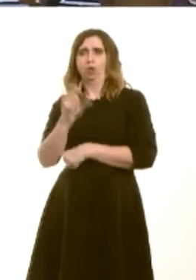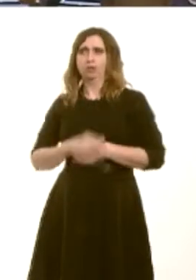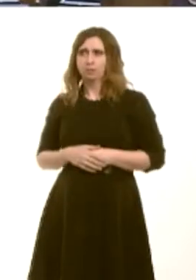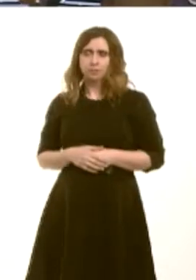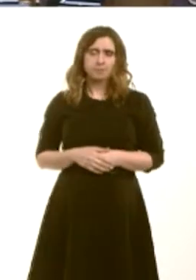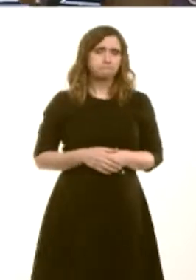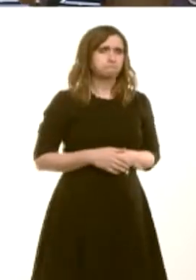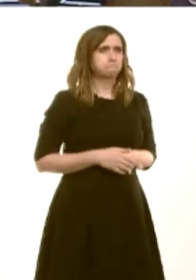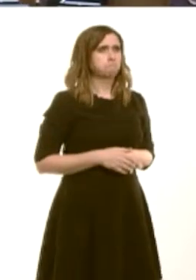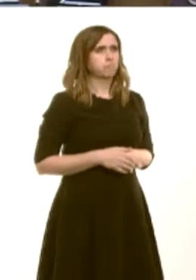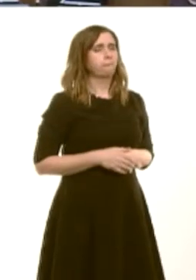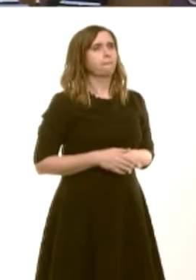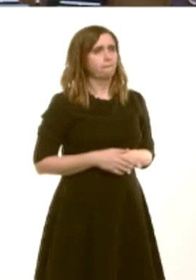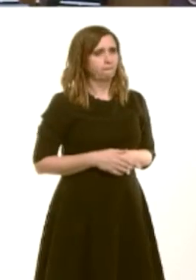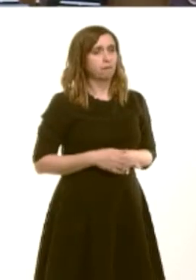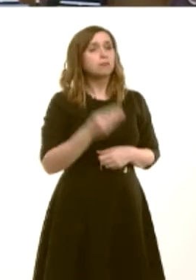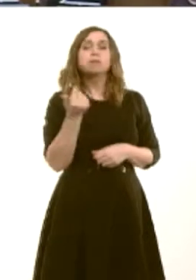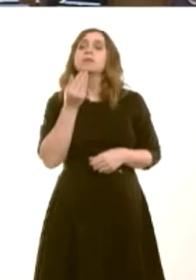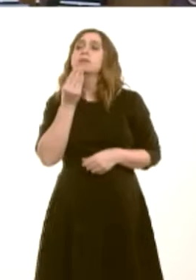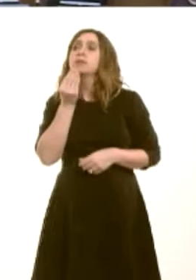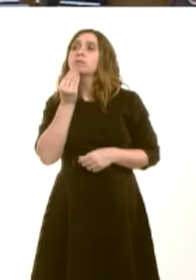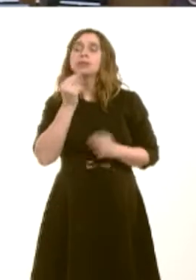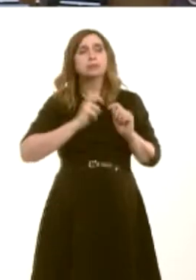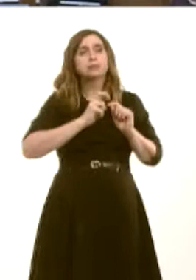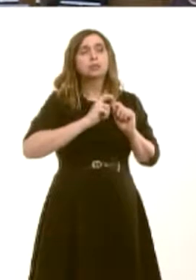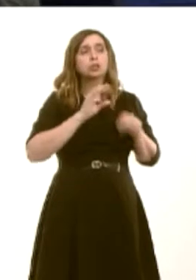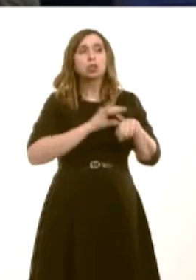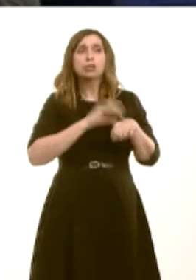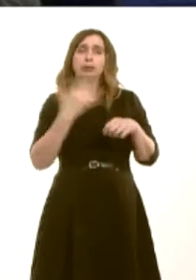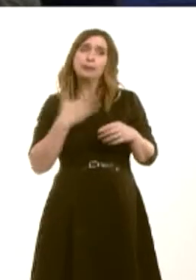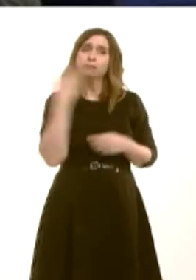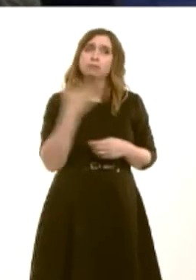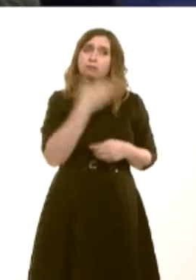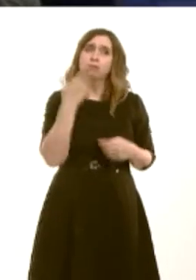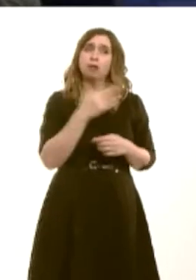dro ynaóy locwmsówedi bod yn eu lle am hyd at dair blynedd mewn rhai achosion. Os nad